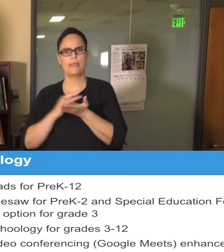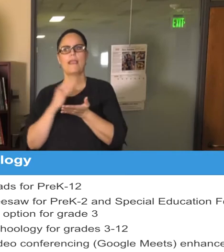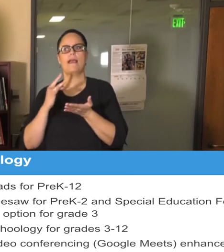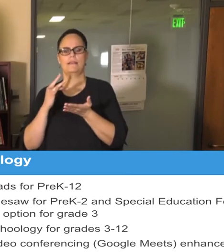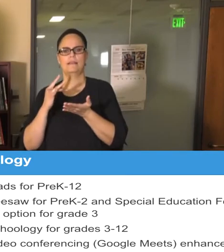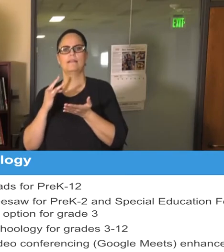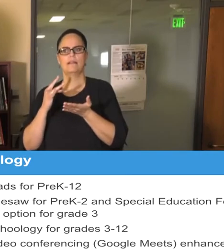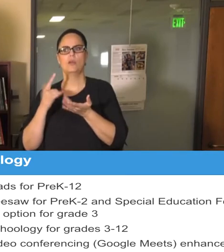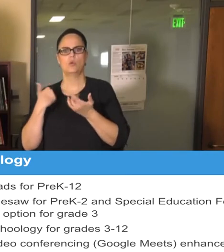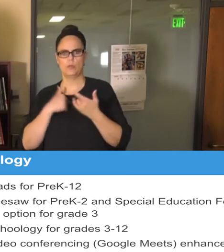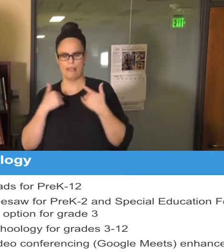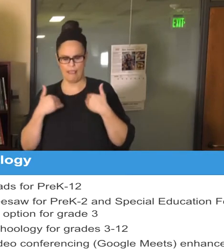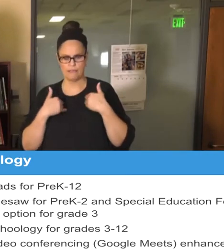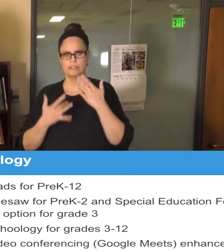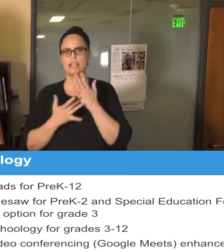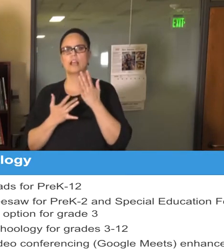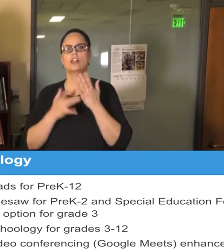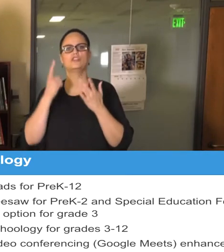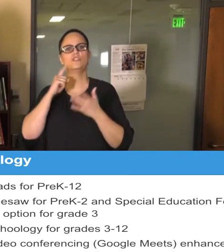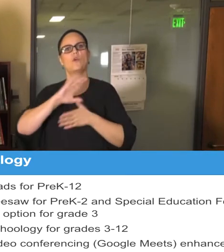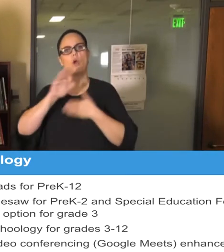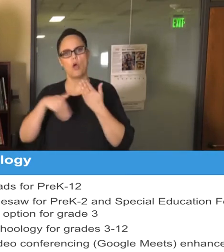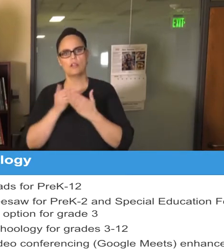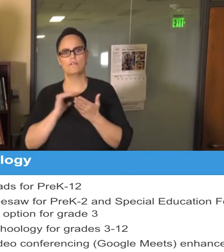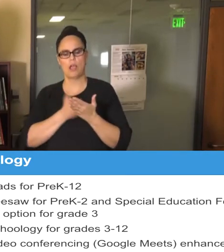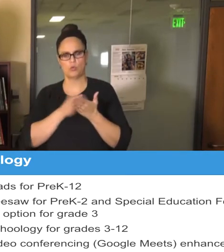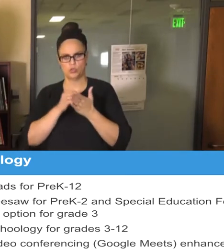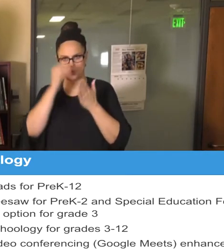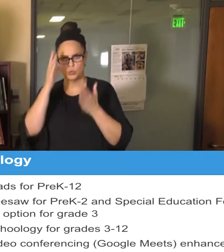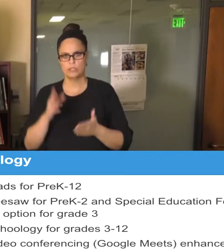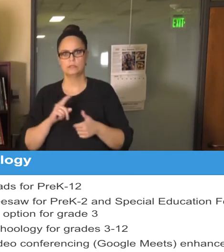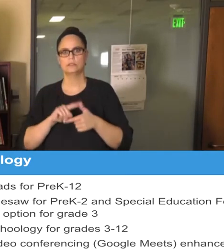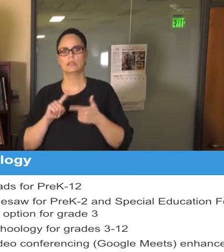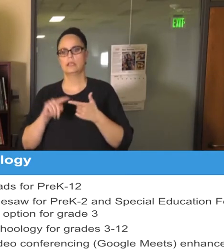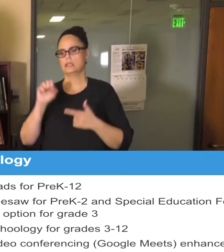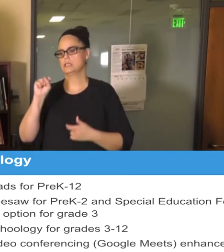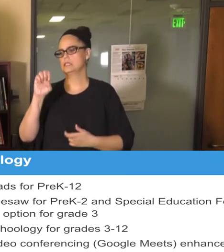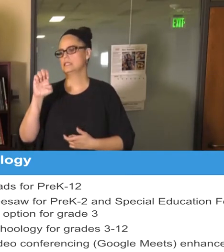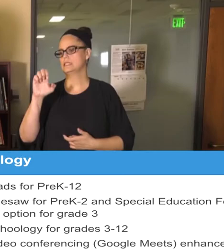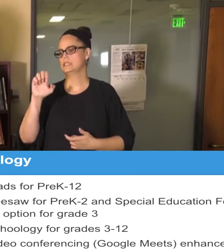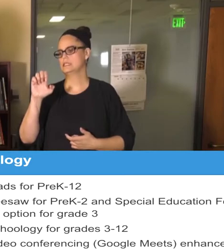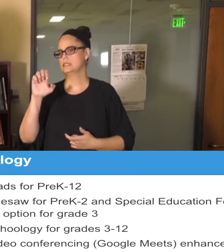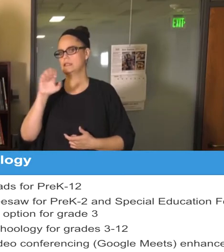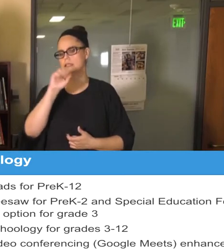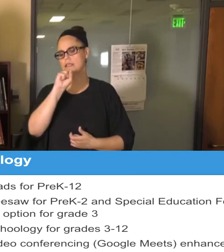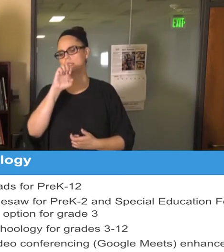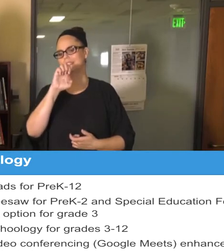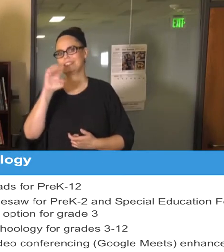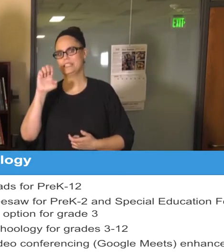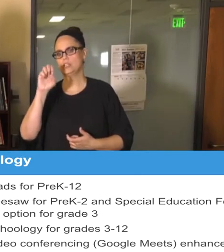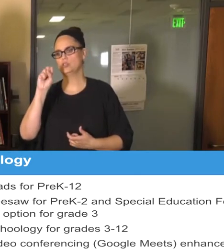have technology for all of our students. We're going to be using Seesaw for grades pre through pre-k through two, Special